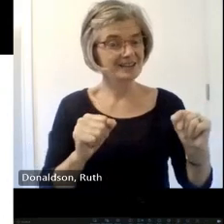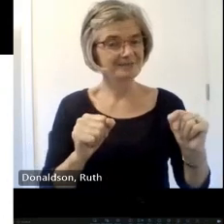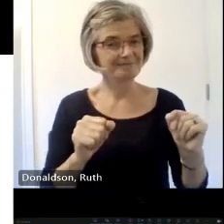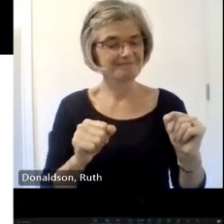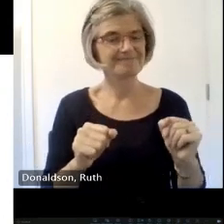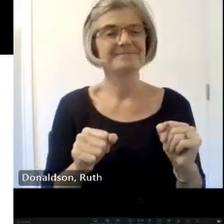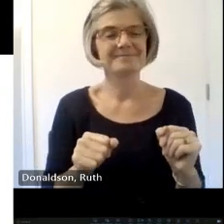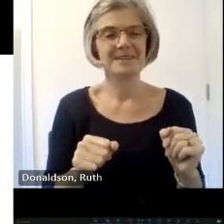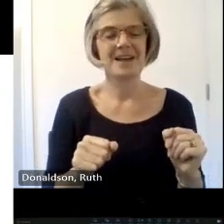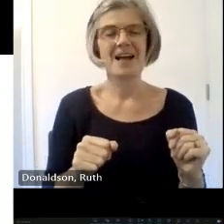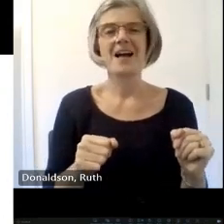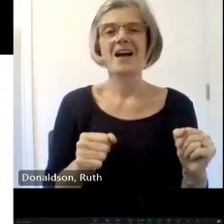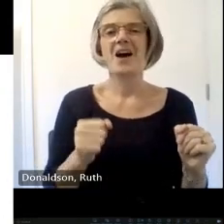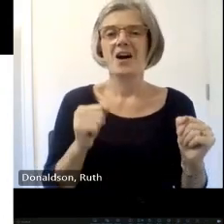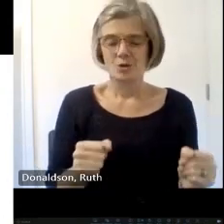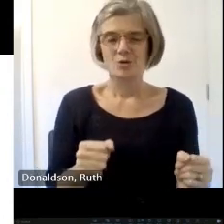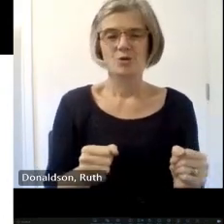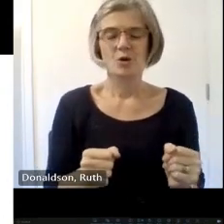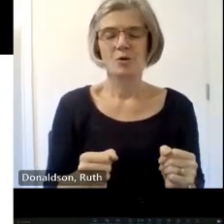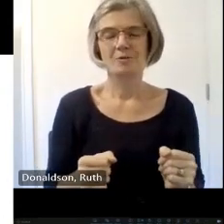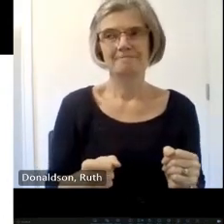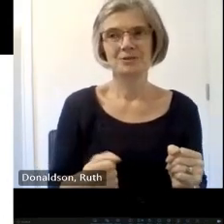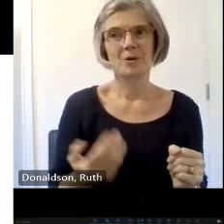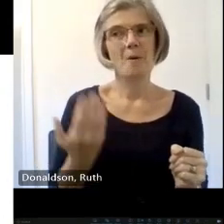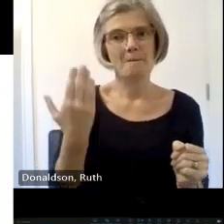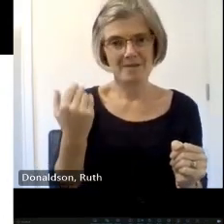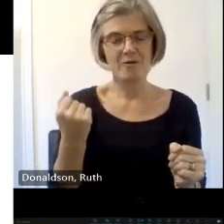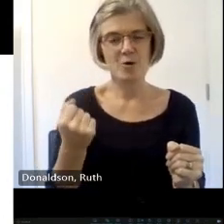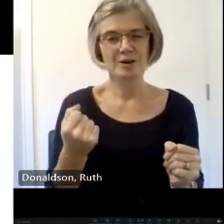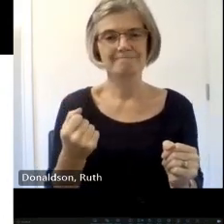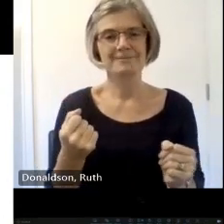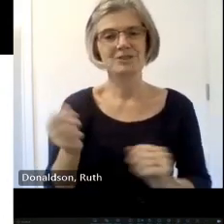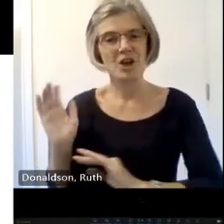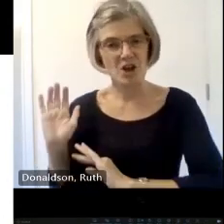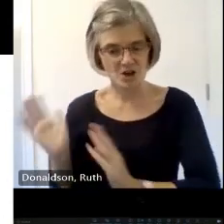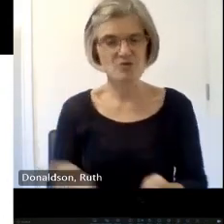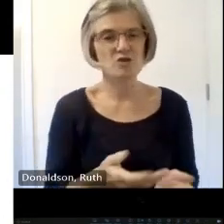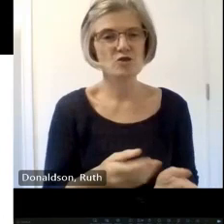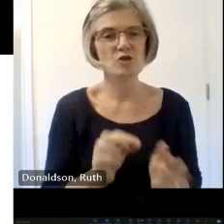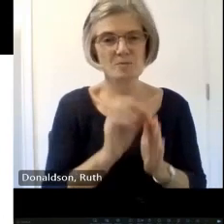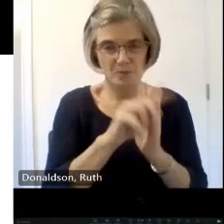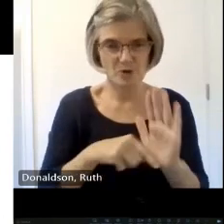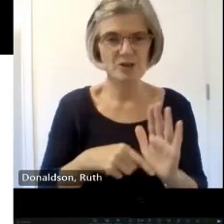so Rosie has just set the platform for me Mark so as well as being on this event committee I'm also